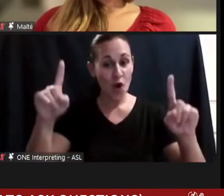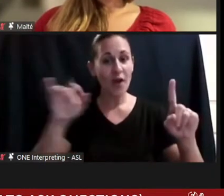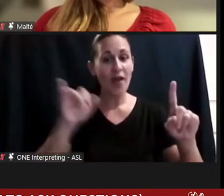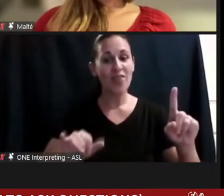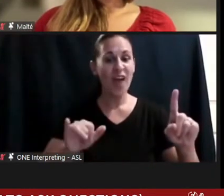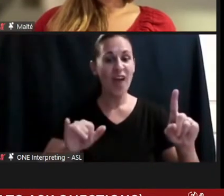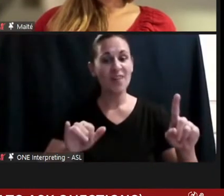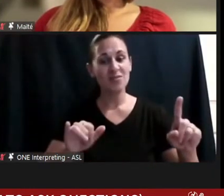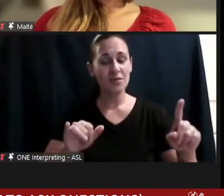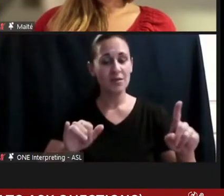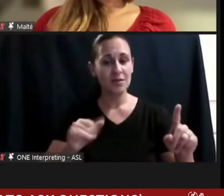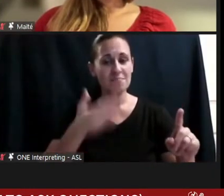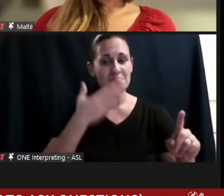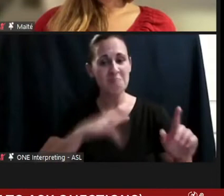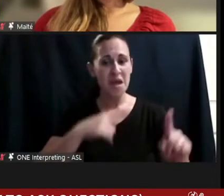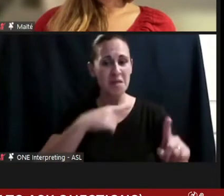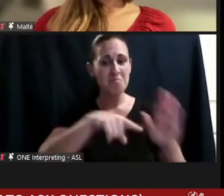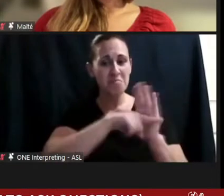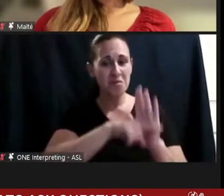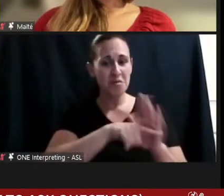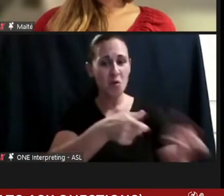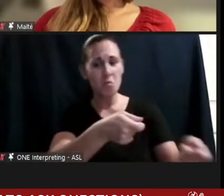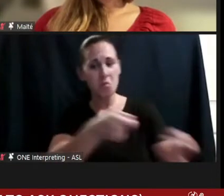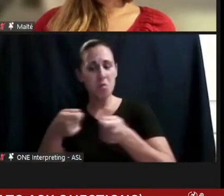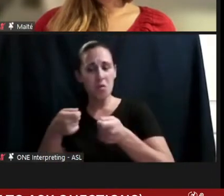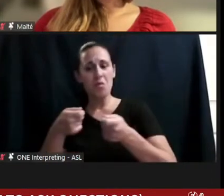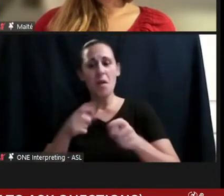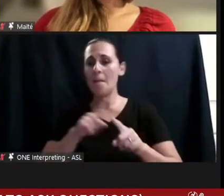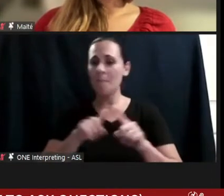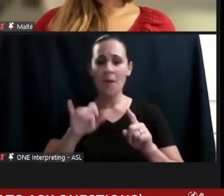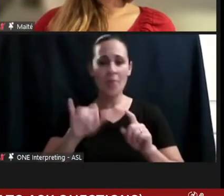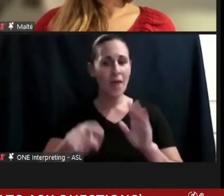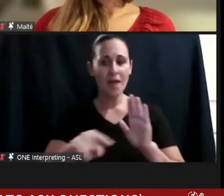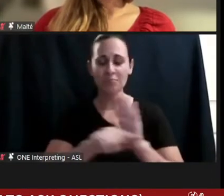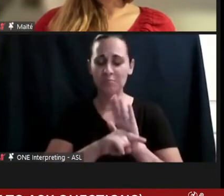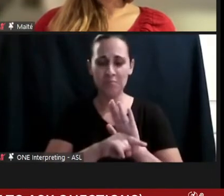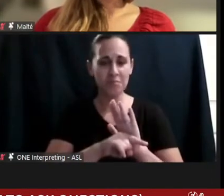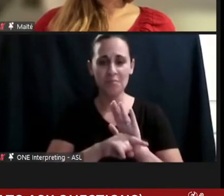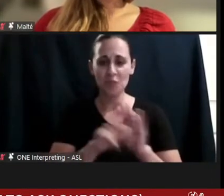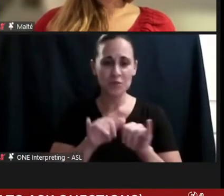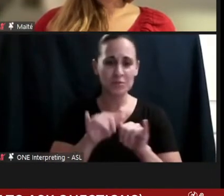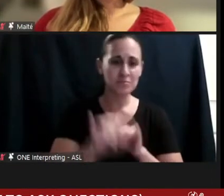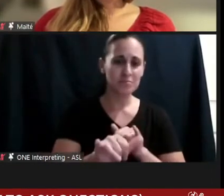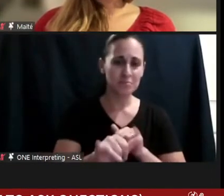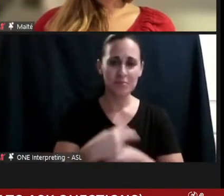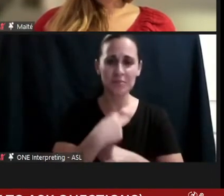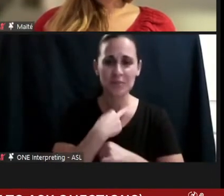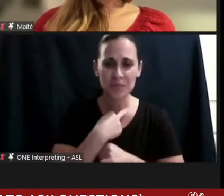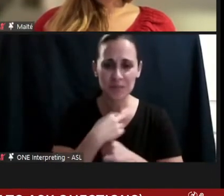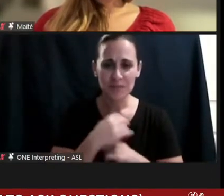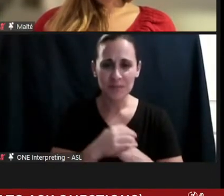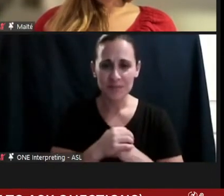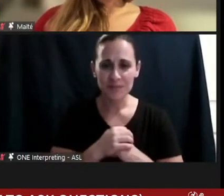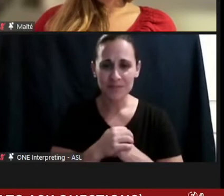but the cursive style had been robust and one of the friends had mistakenly used the wrong pronoun,